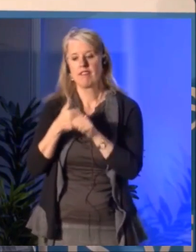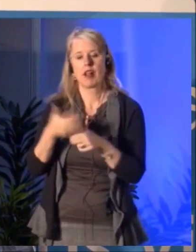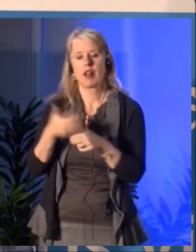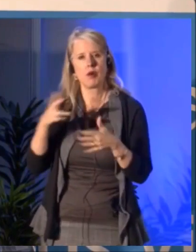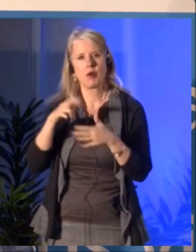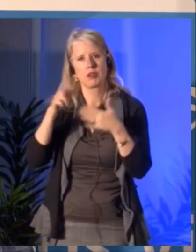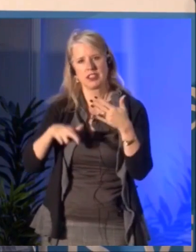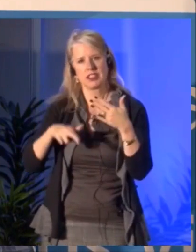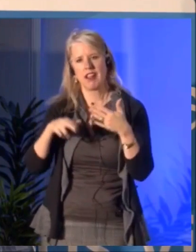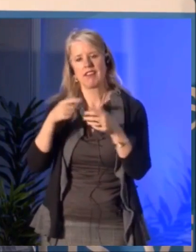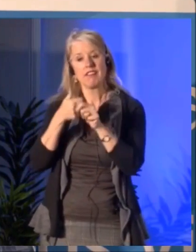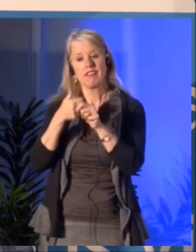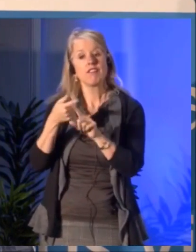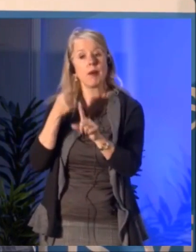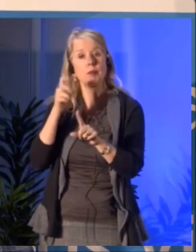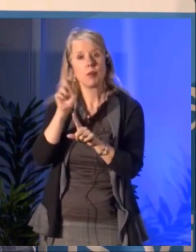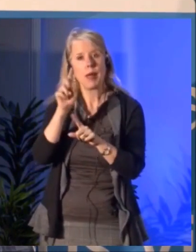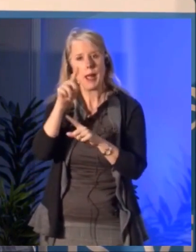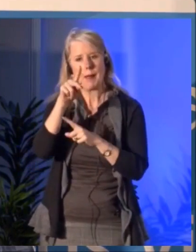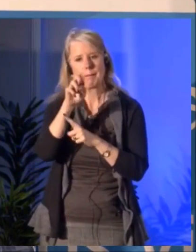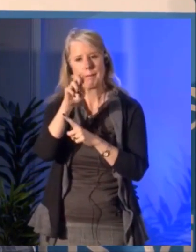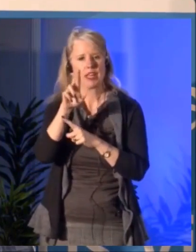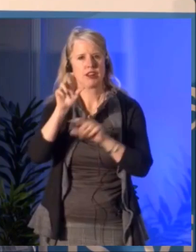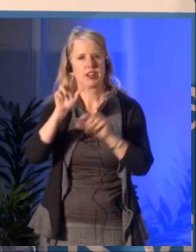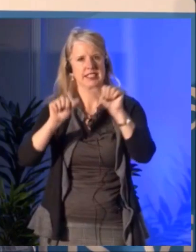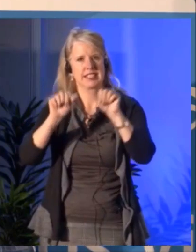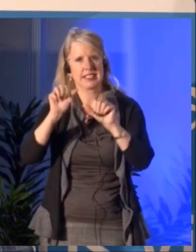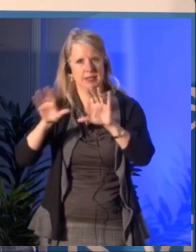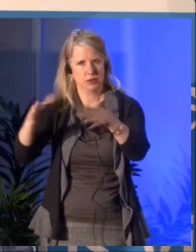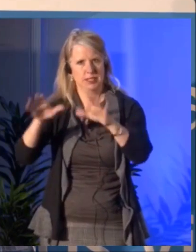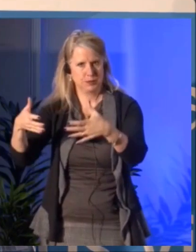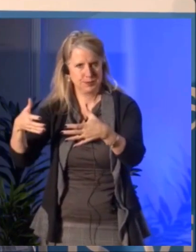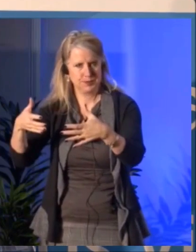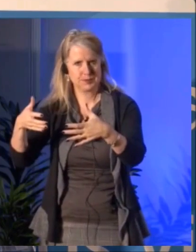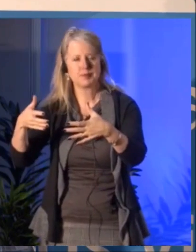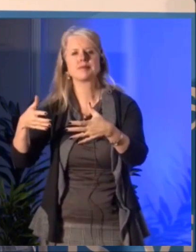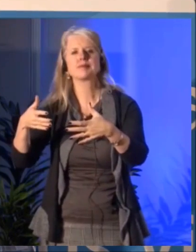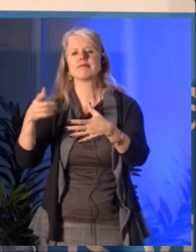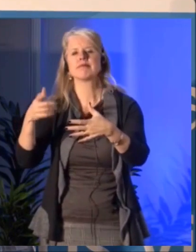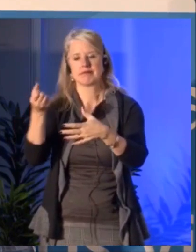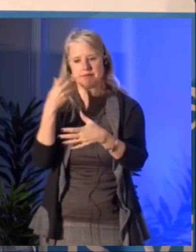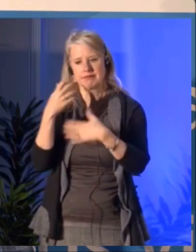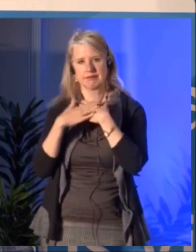The only issue we have constantly is that decisions are made according